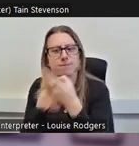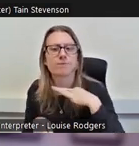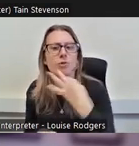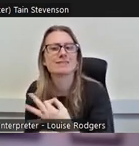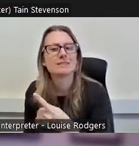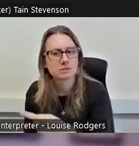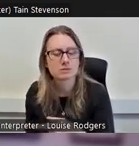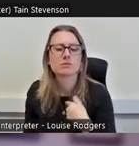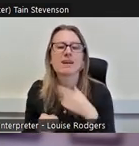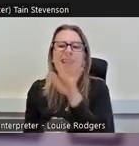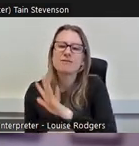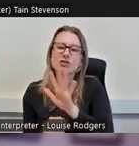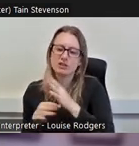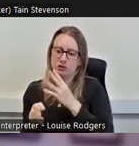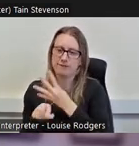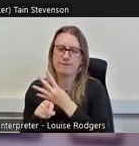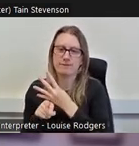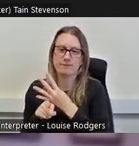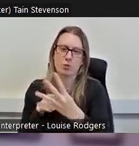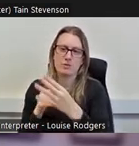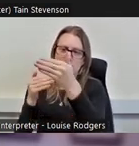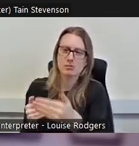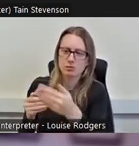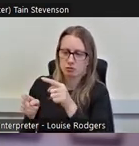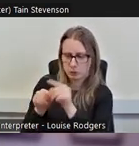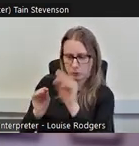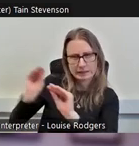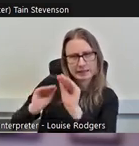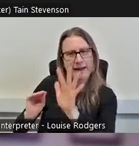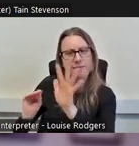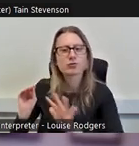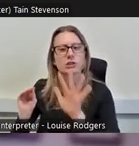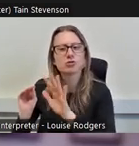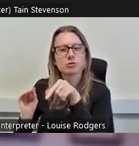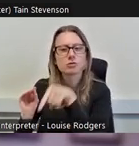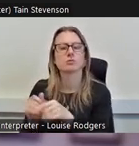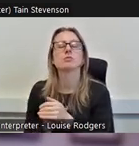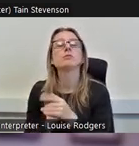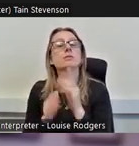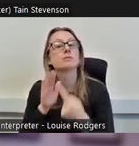average over four weeks. The kind of key ones we want to look at this morning are the blue bars,